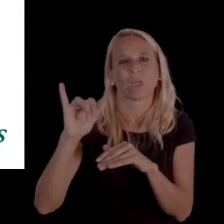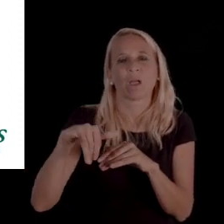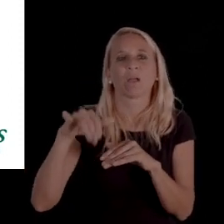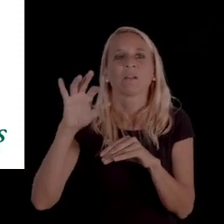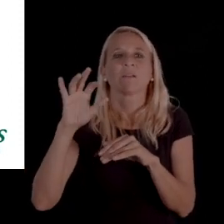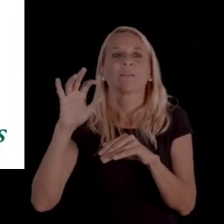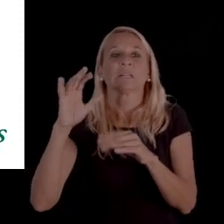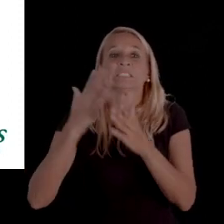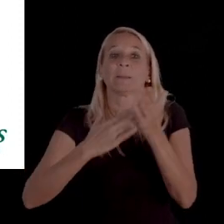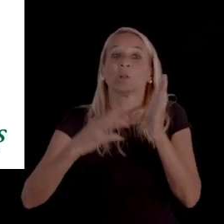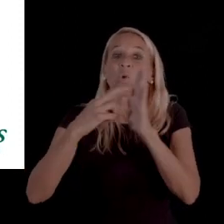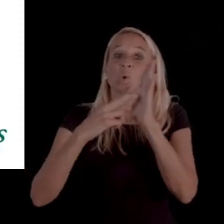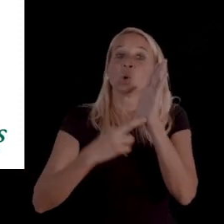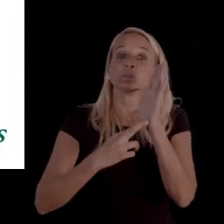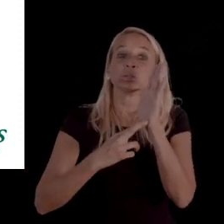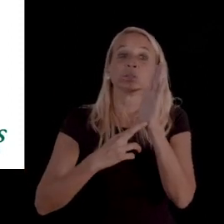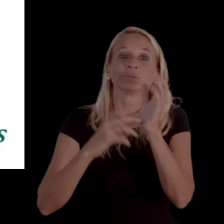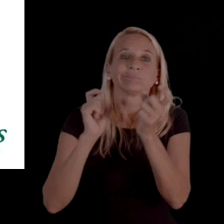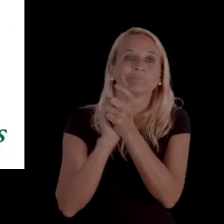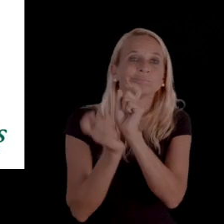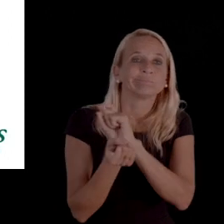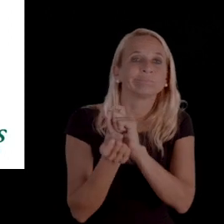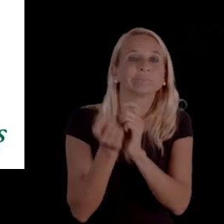Some of the rules have changed and there's further extensions